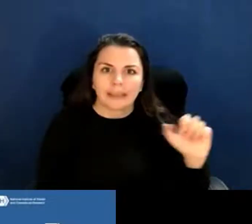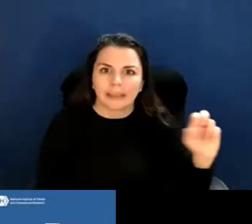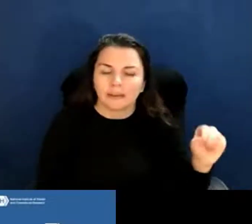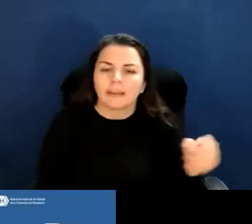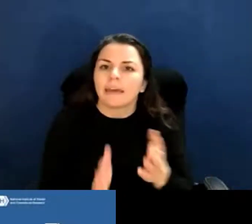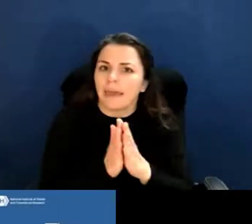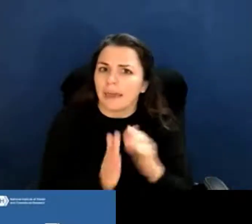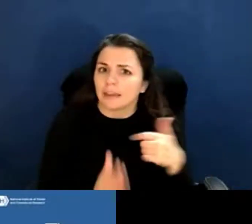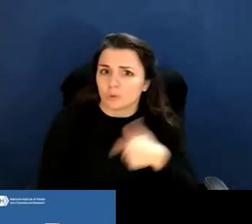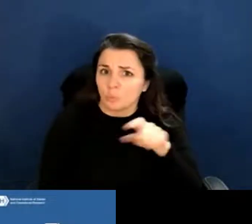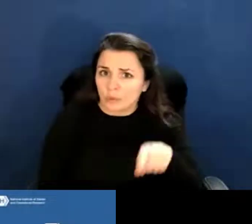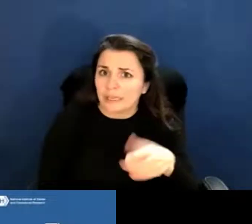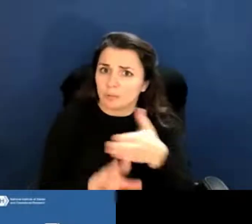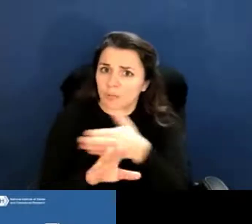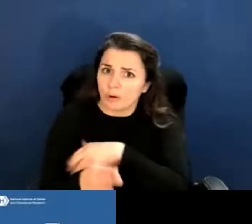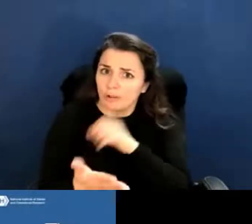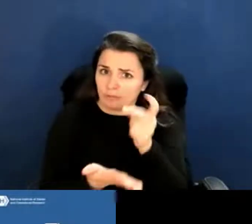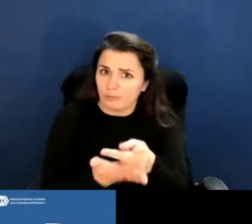for re-budgeting between categories?